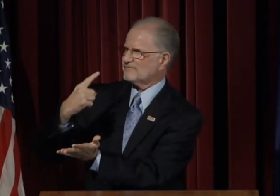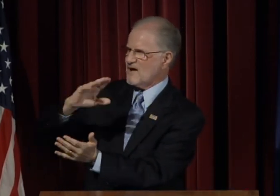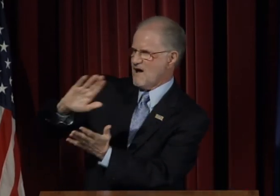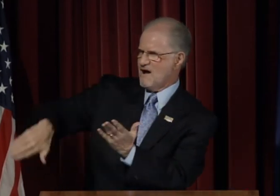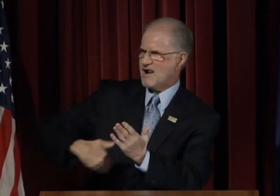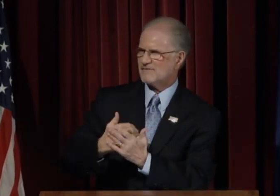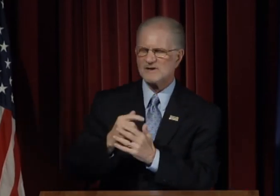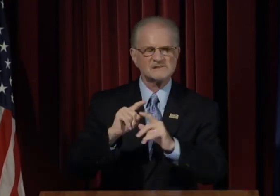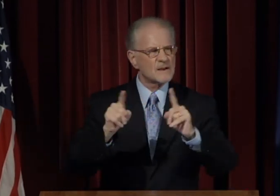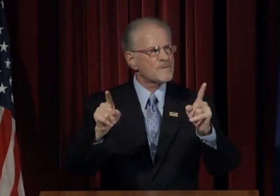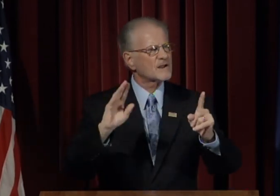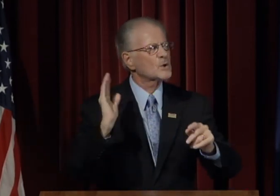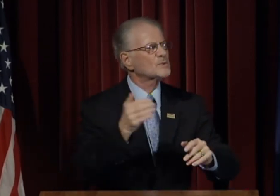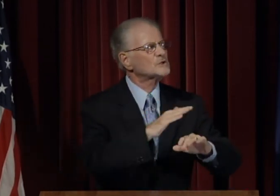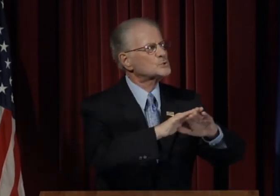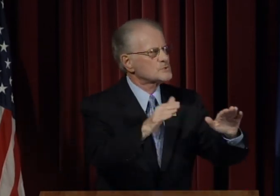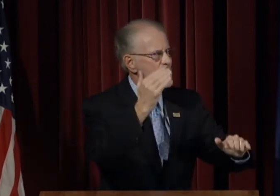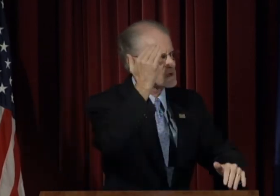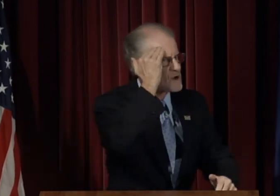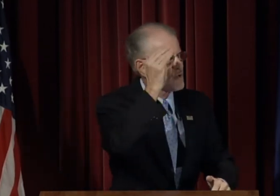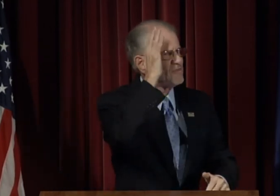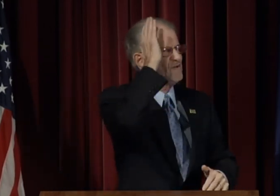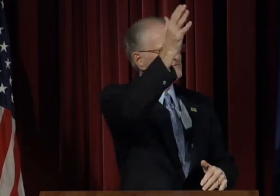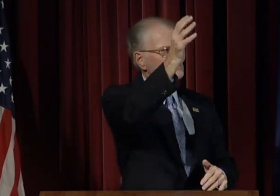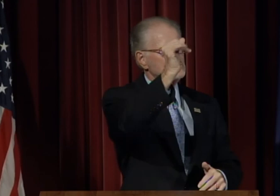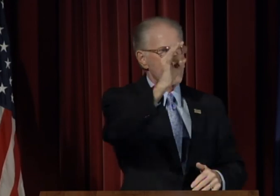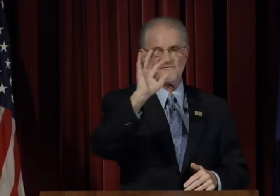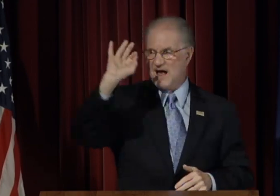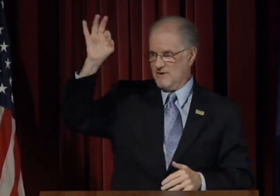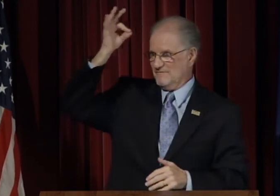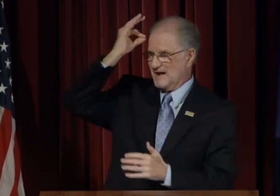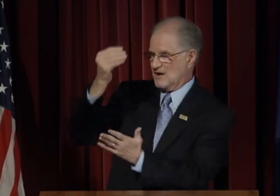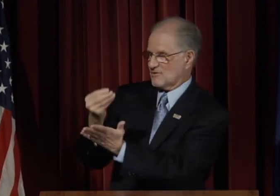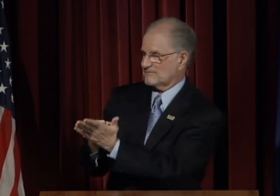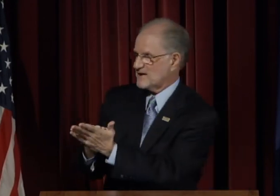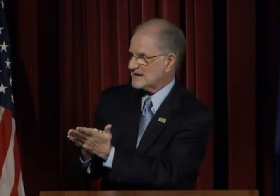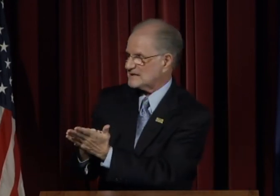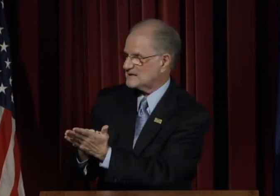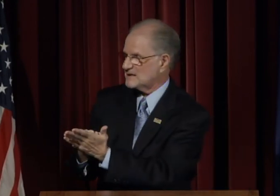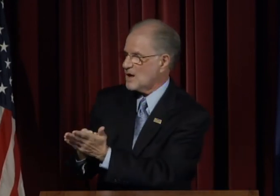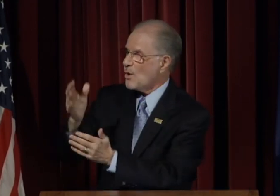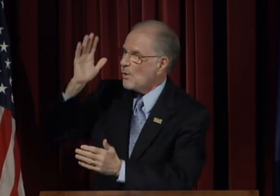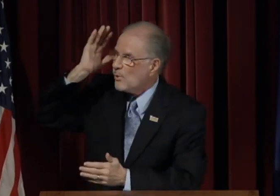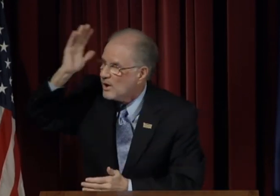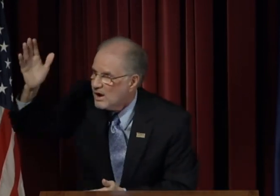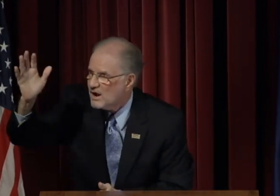It is a disconcerting discussion for all of us,